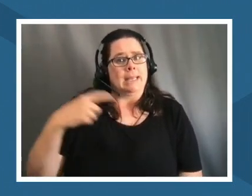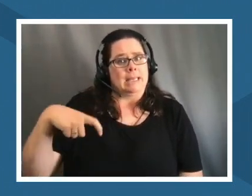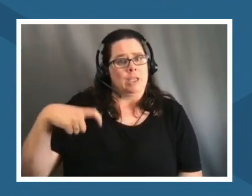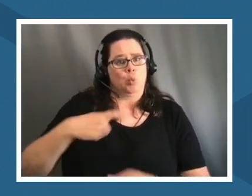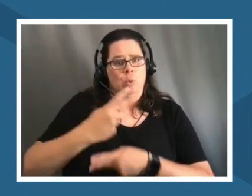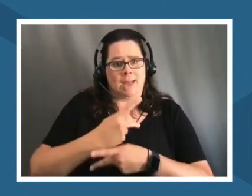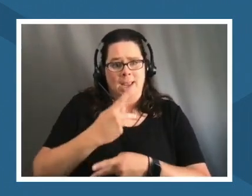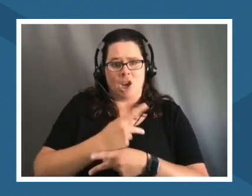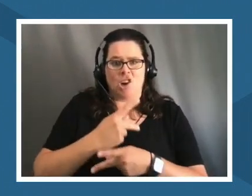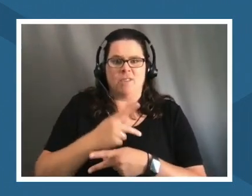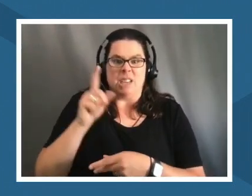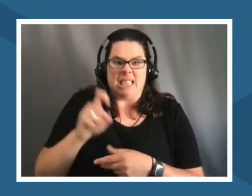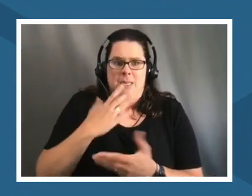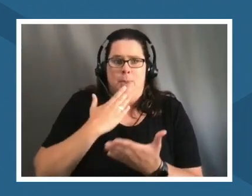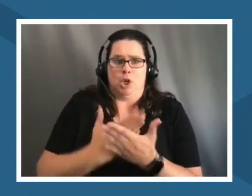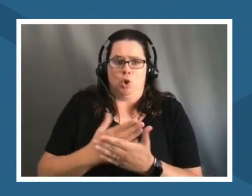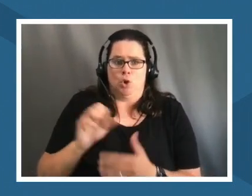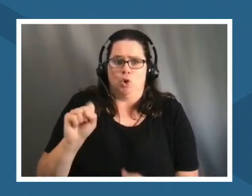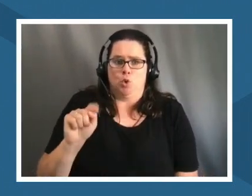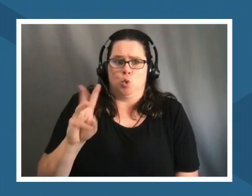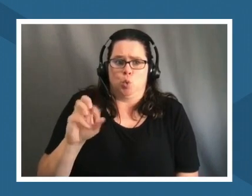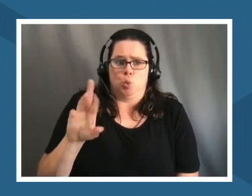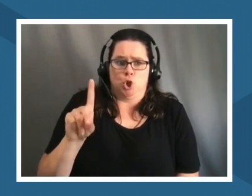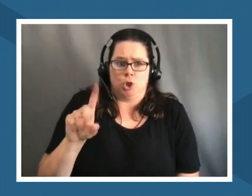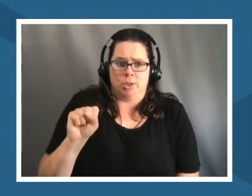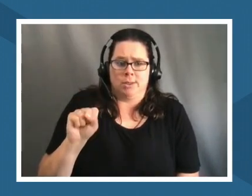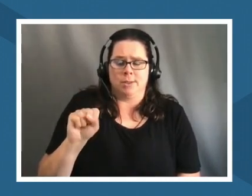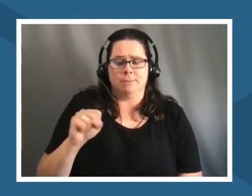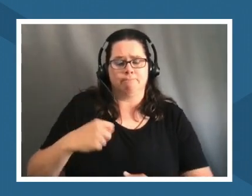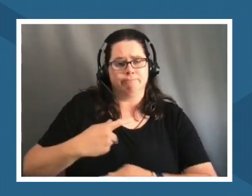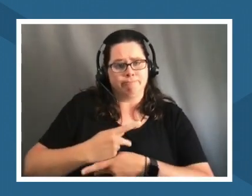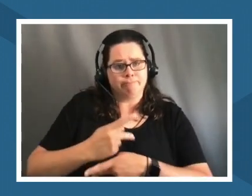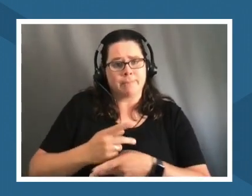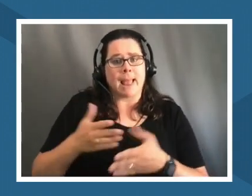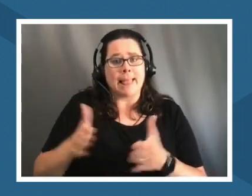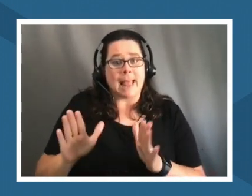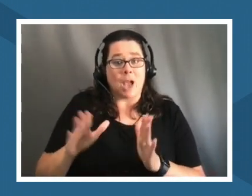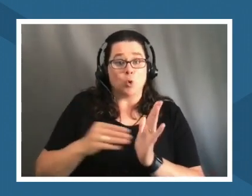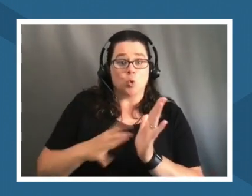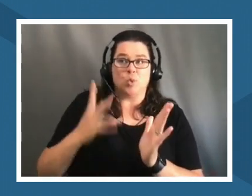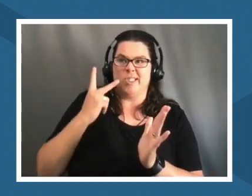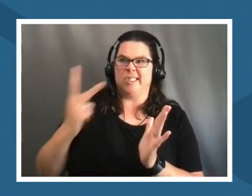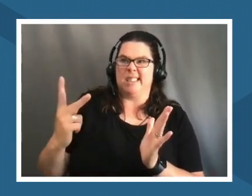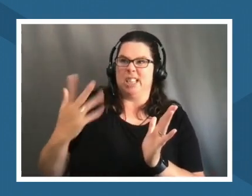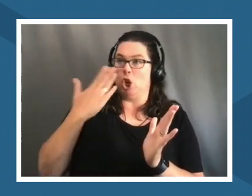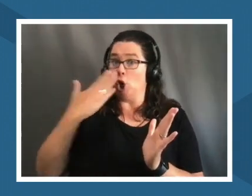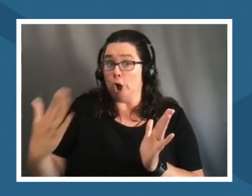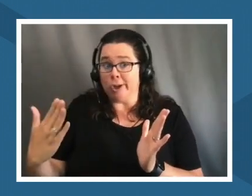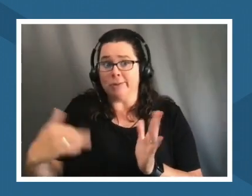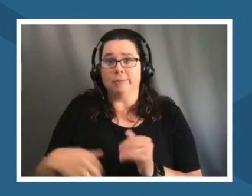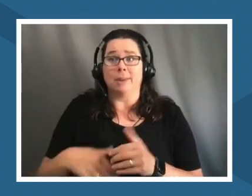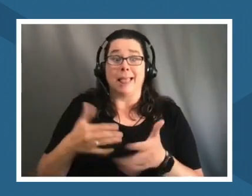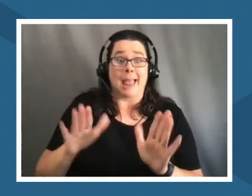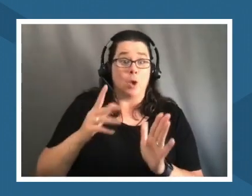stewards of and allowing students to see the good the bad and the ugly and allow